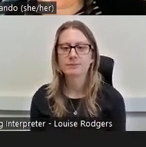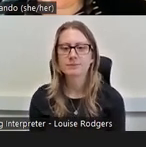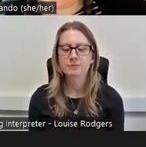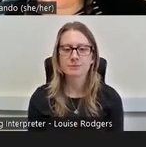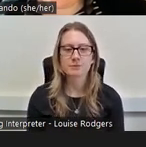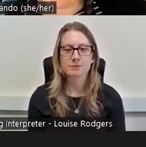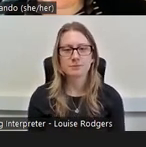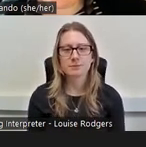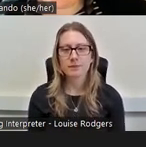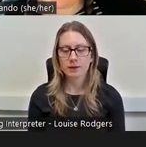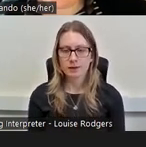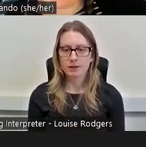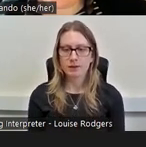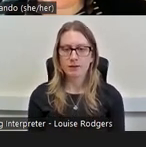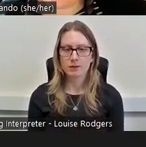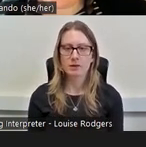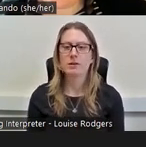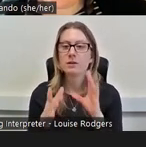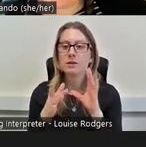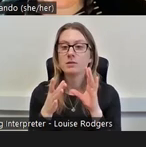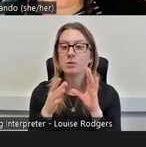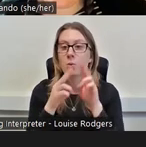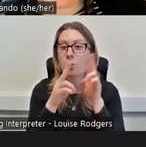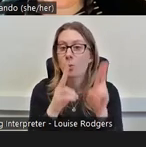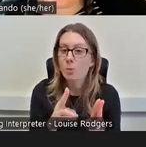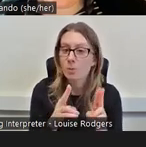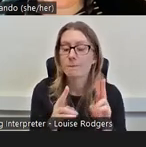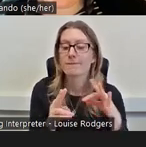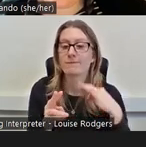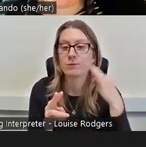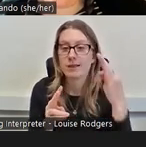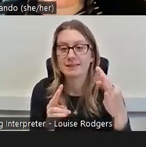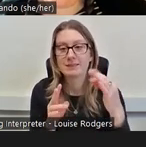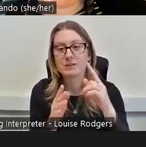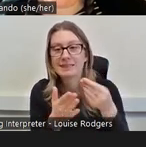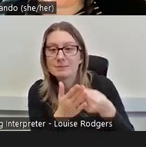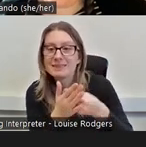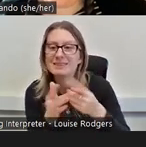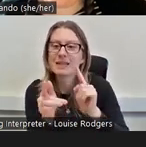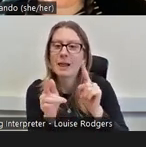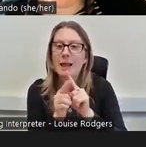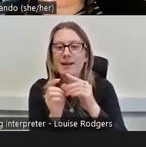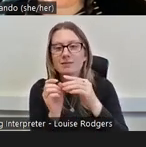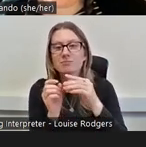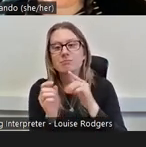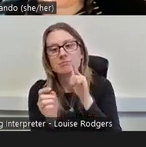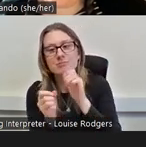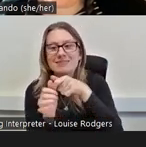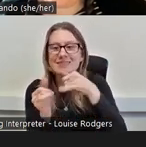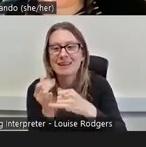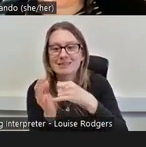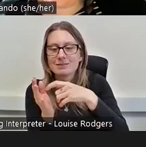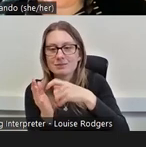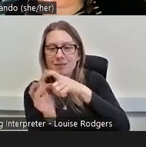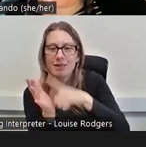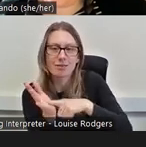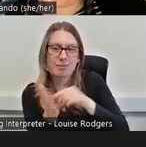‘Home volunteering expenses, utilities’, what a great idea, absolutely, ‘understanding